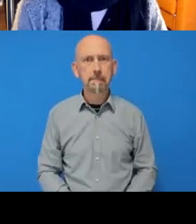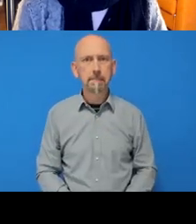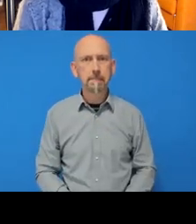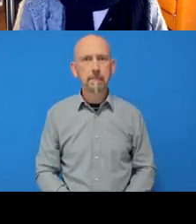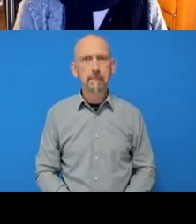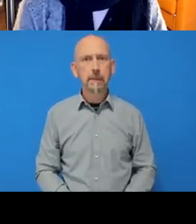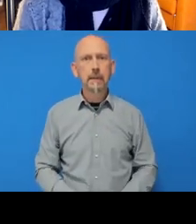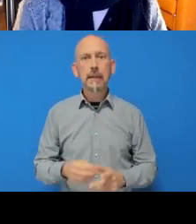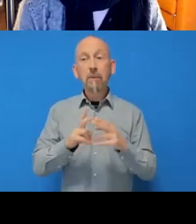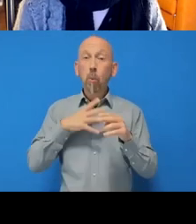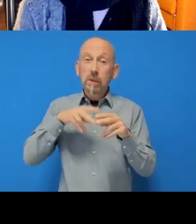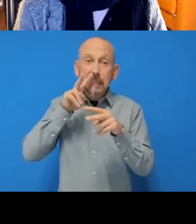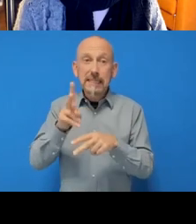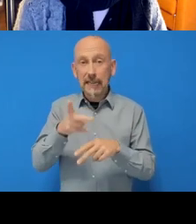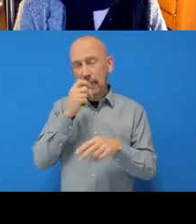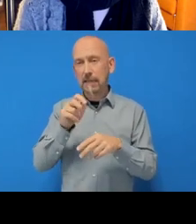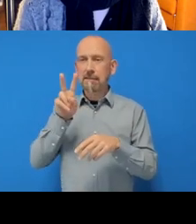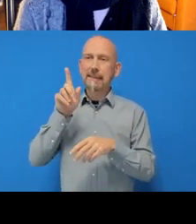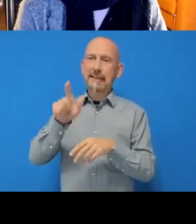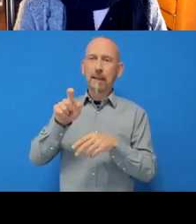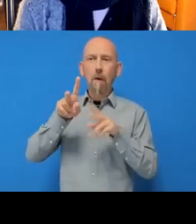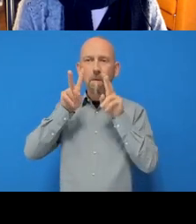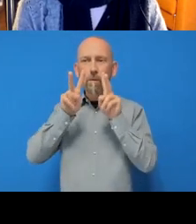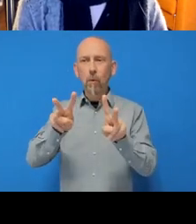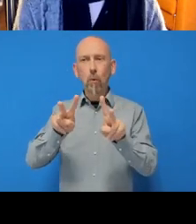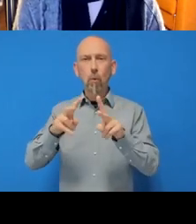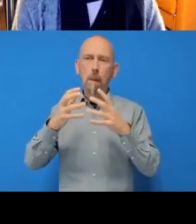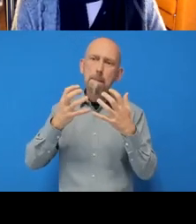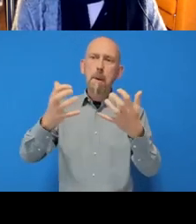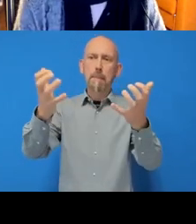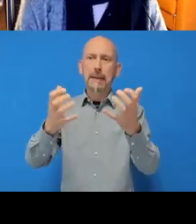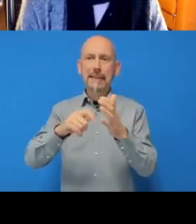click ‘View public key’ again here and then this is the thing that you need to copy.